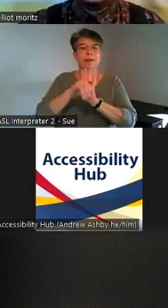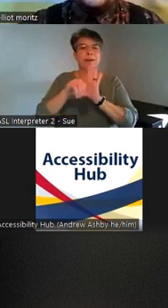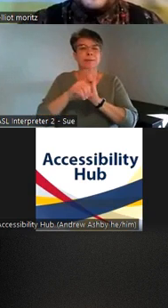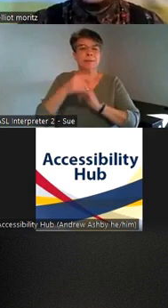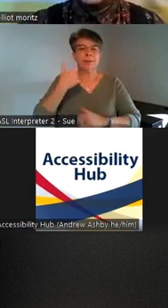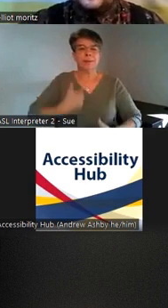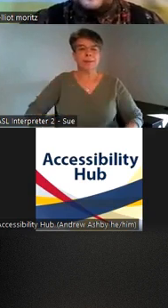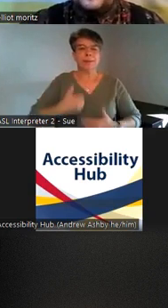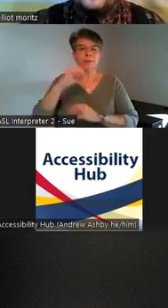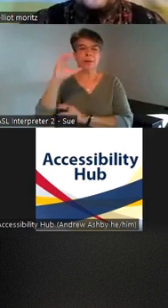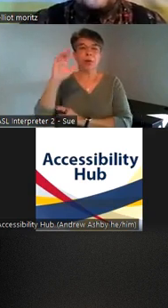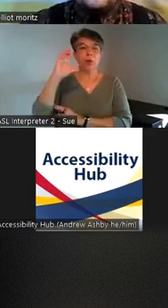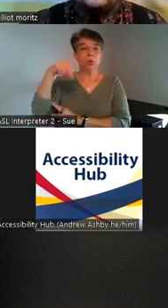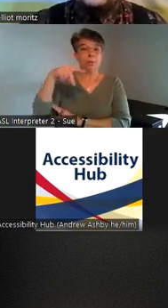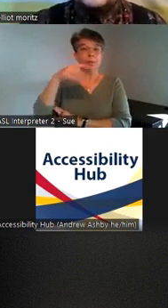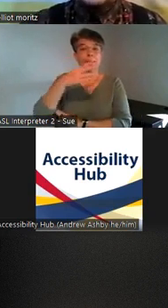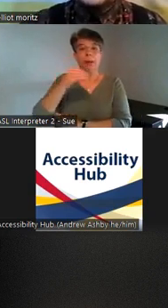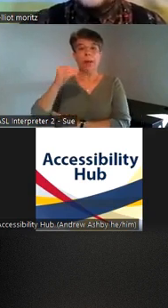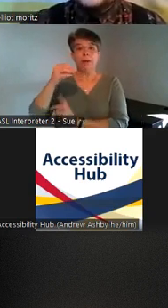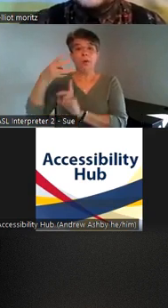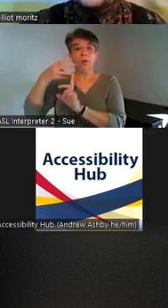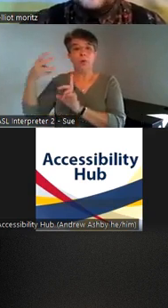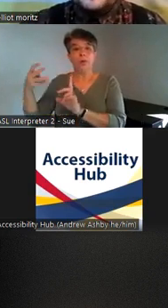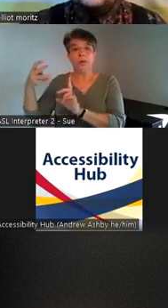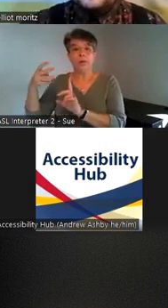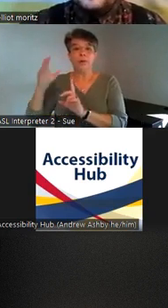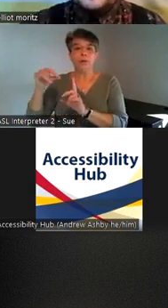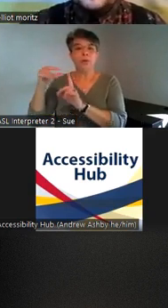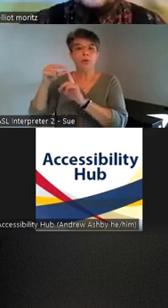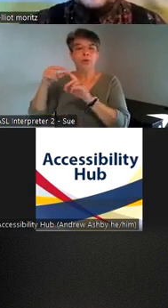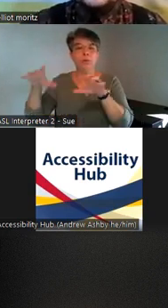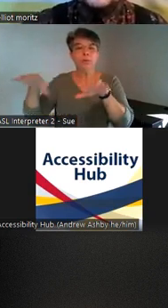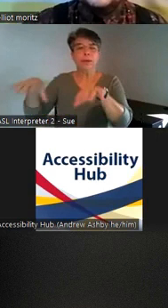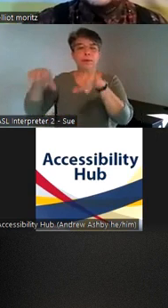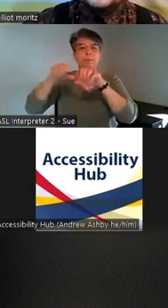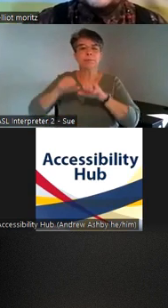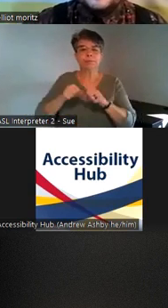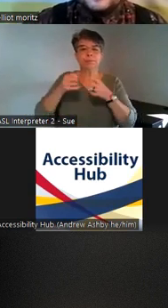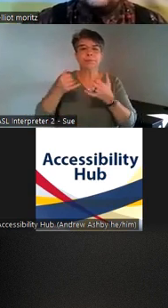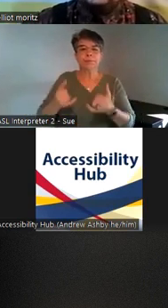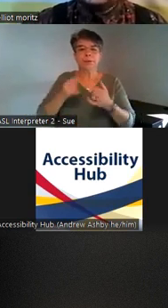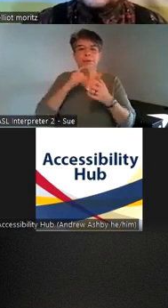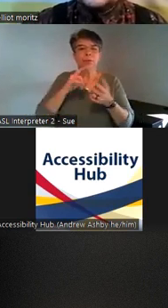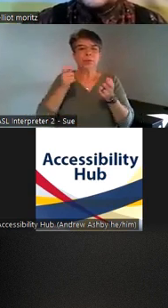[ __ ] and queer are reclaimed terms that umbrella fluid and everchanging identities while rejecting